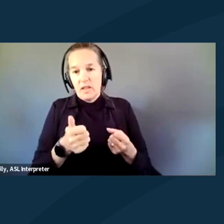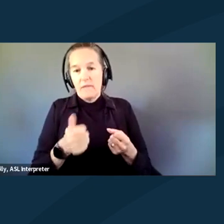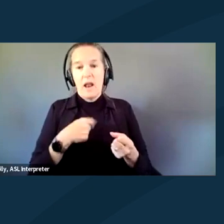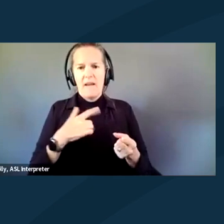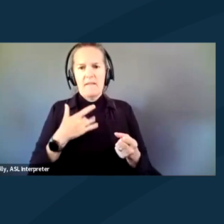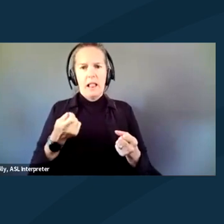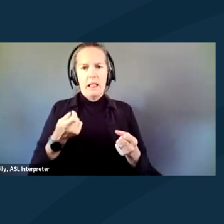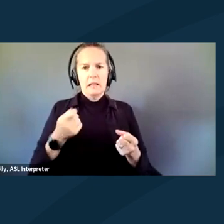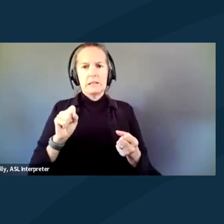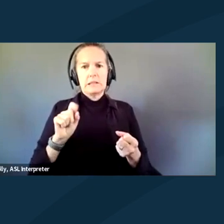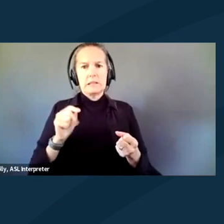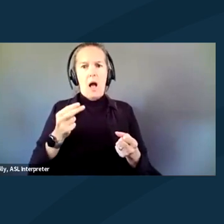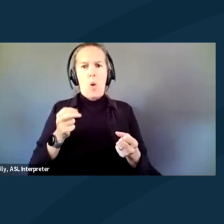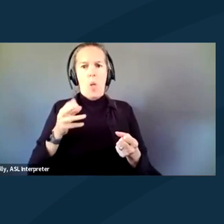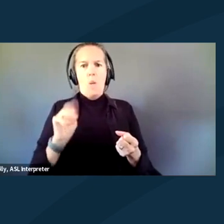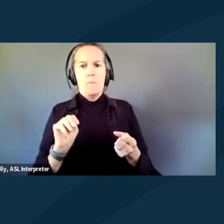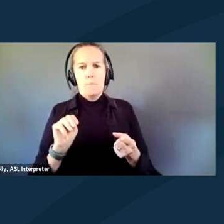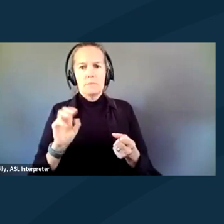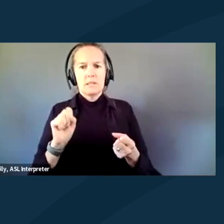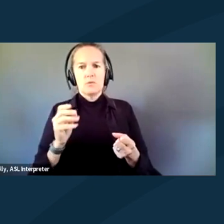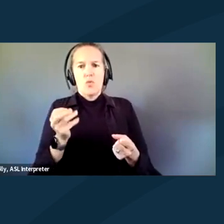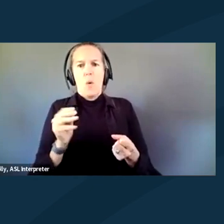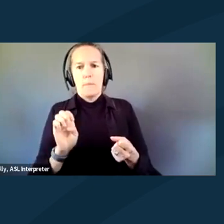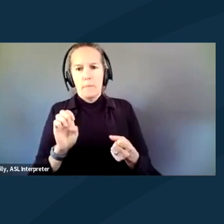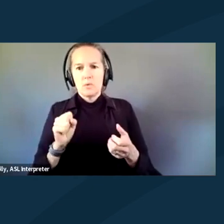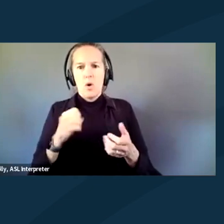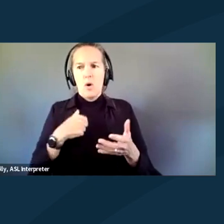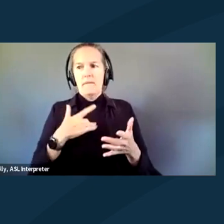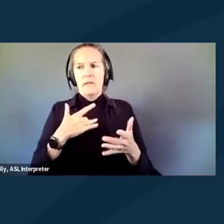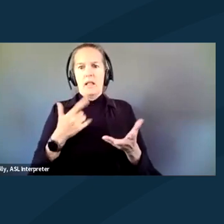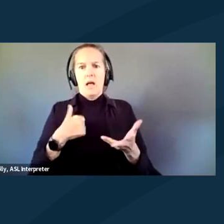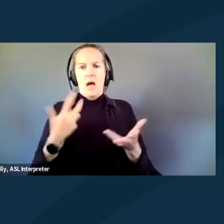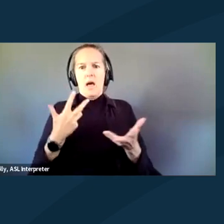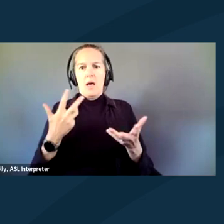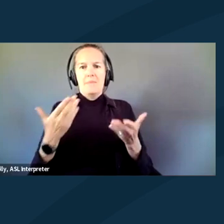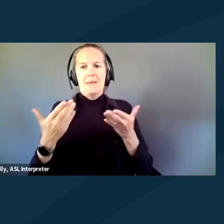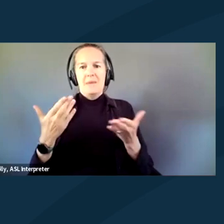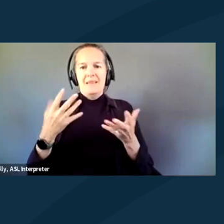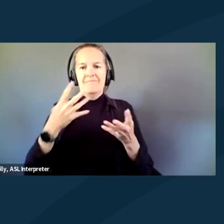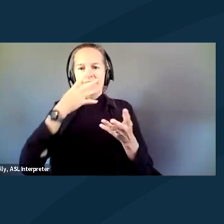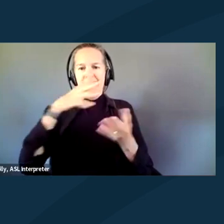So I think I might have like passed up on some of those, but I think I would've been better off